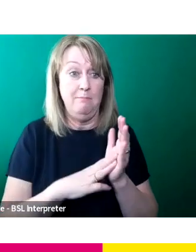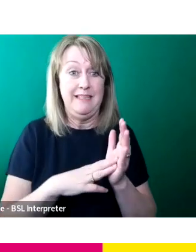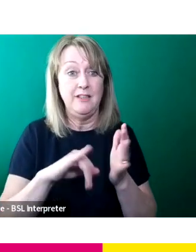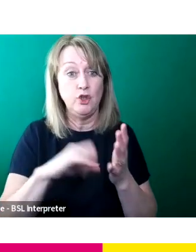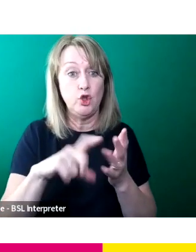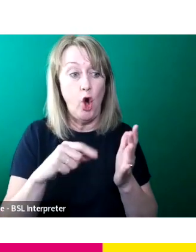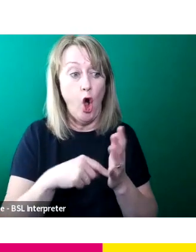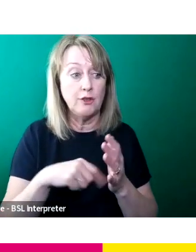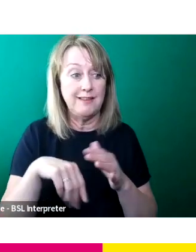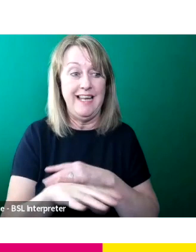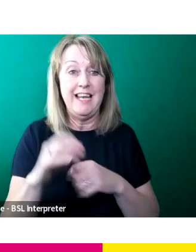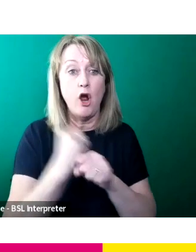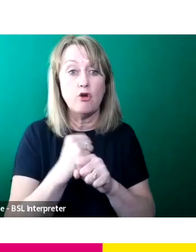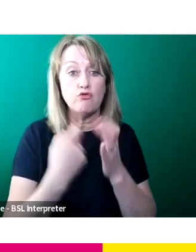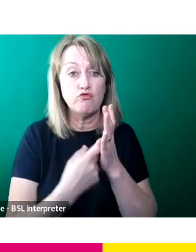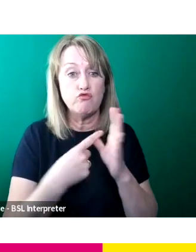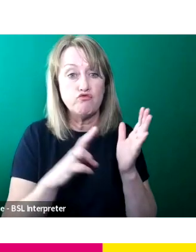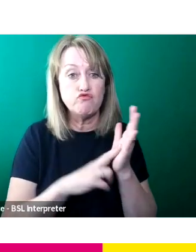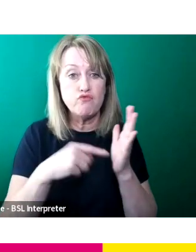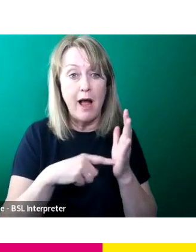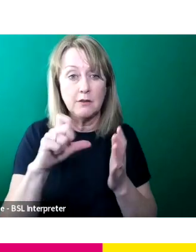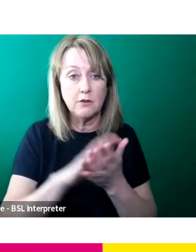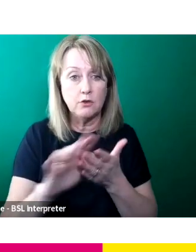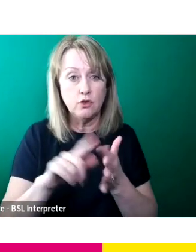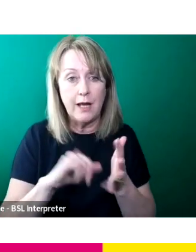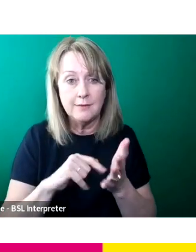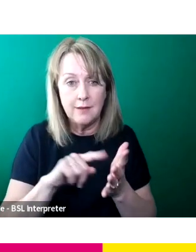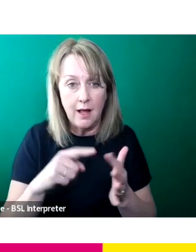this felt slightly groundbreaking. The first ever Emmerdale Pride officially open.”